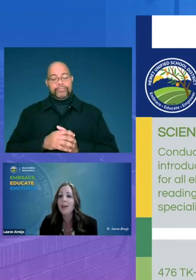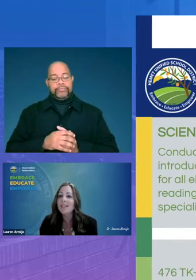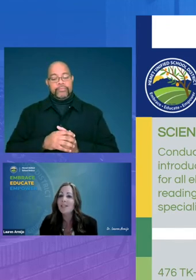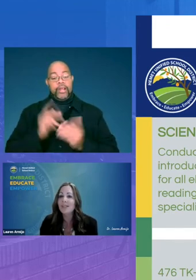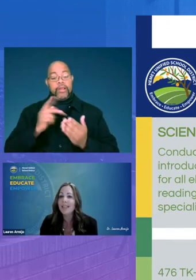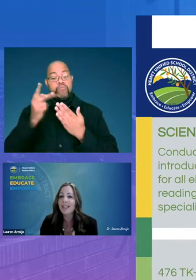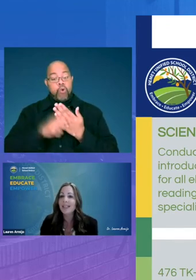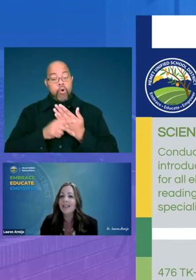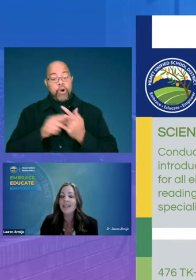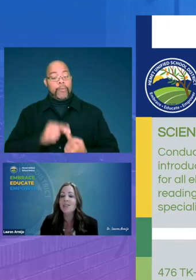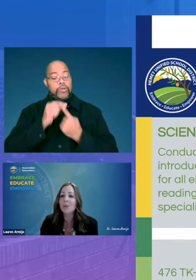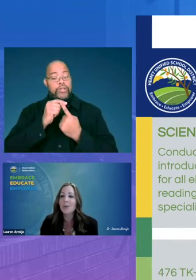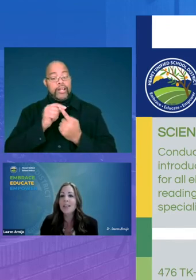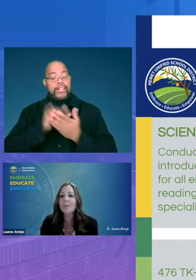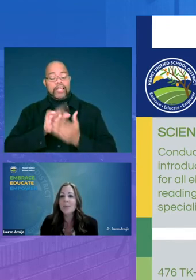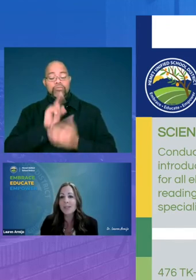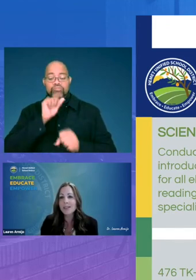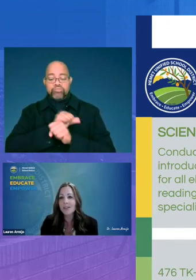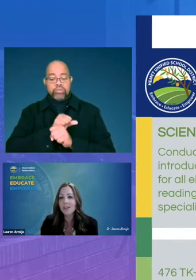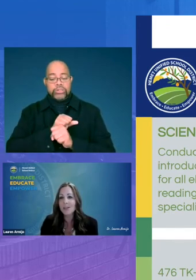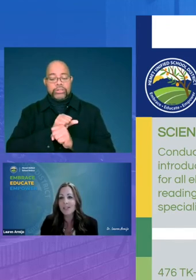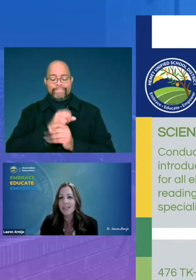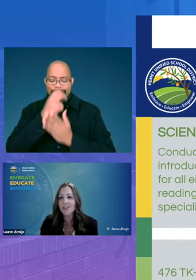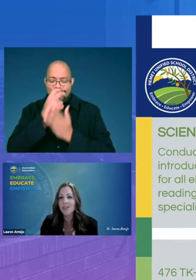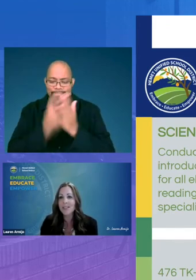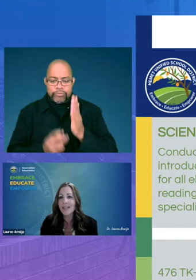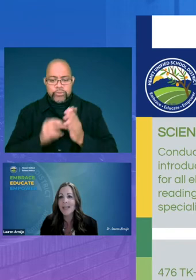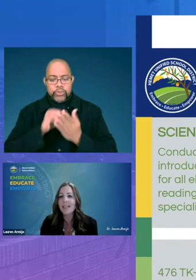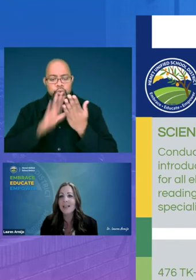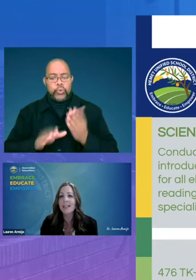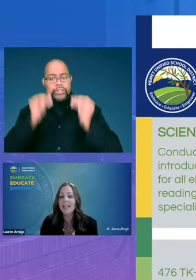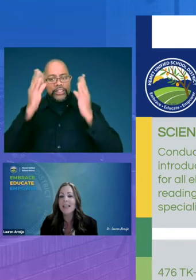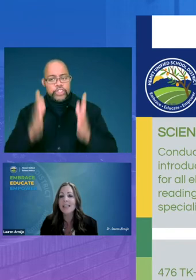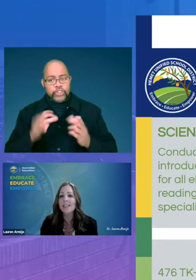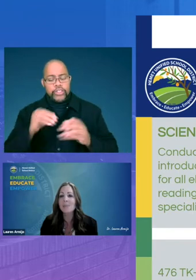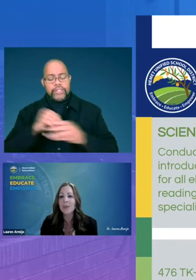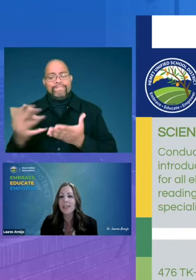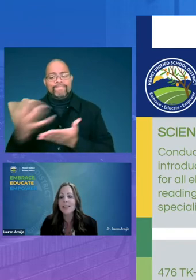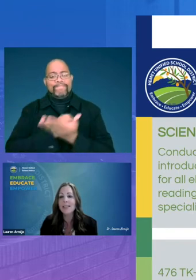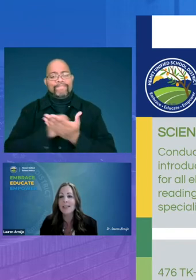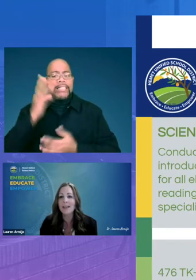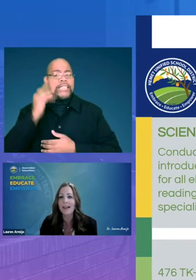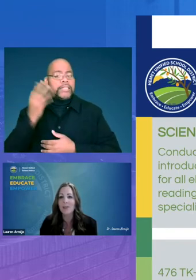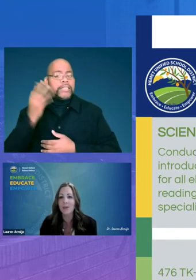is unique in that it truly immerses our student teachers in gaining experience in the classroom